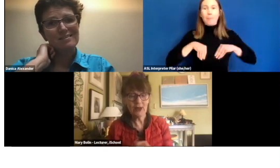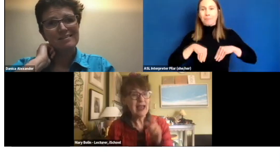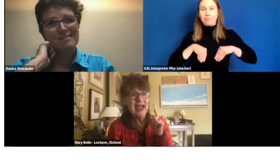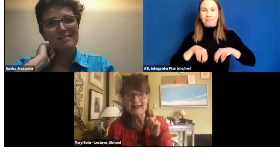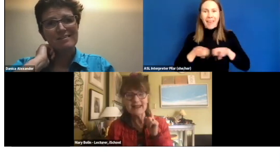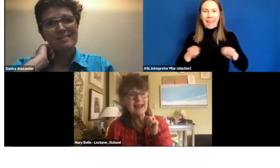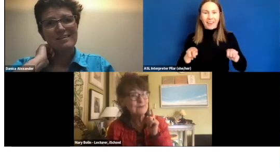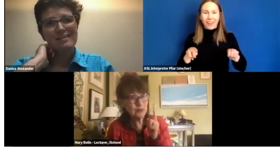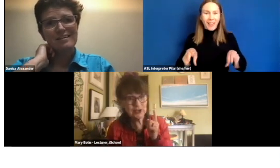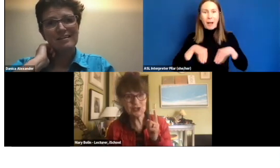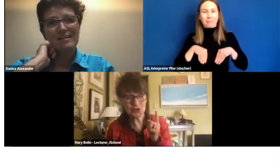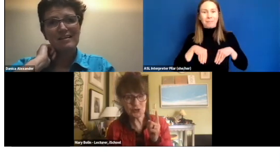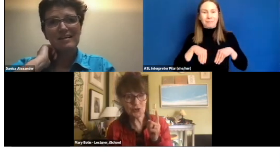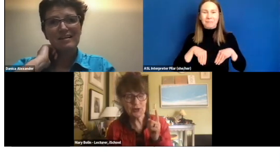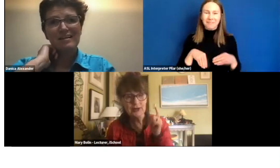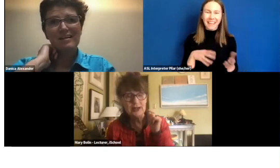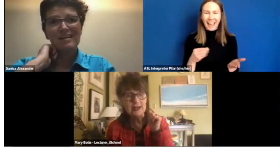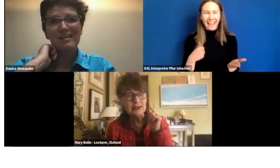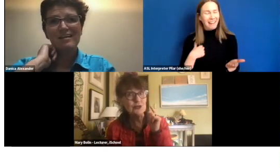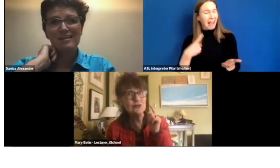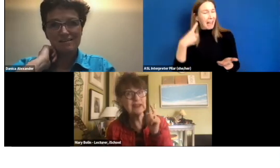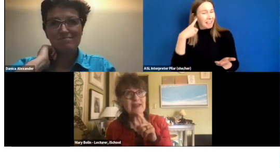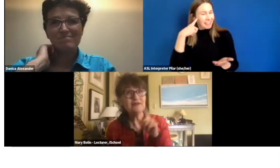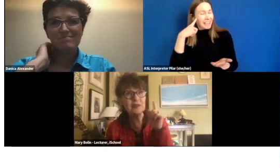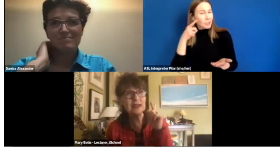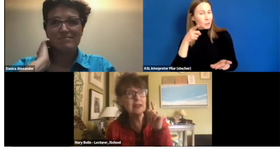And then I'm pretty sure you gave me --